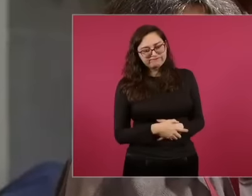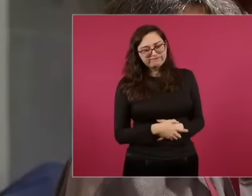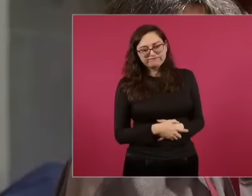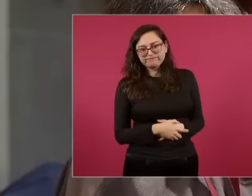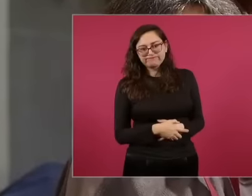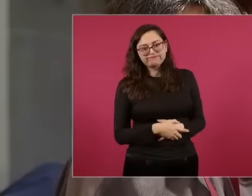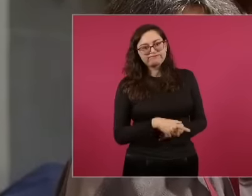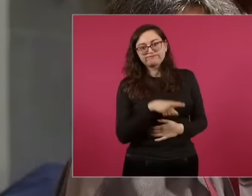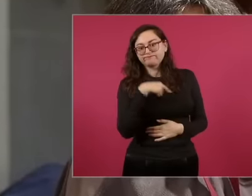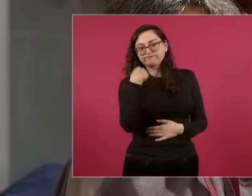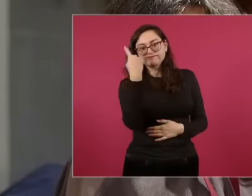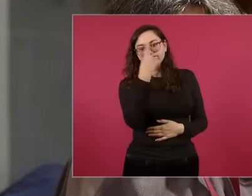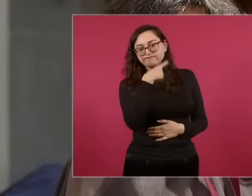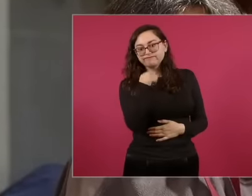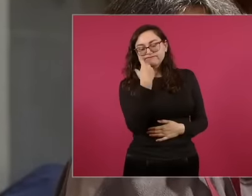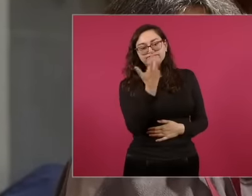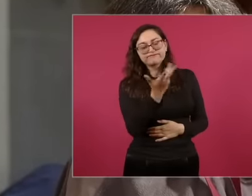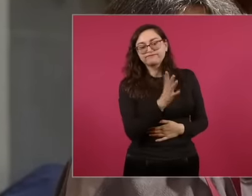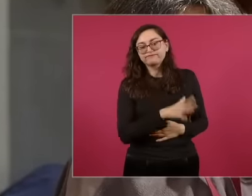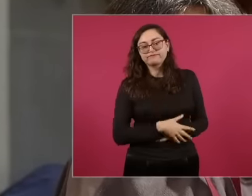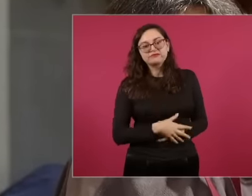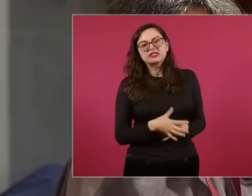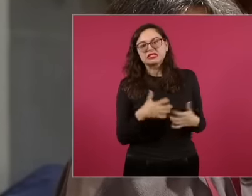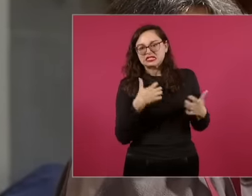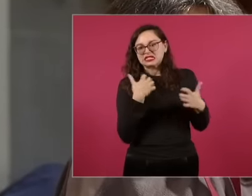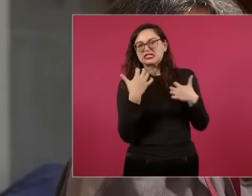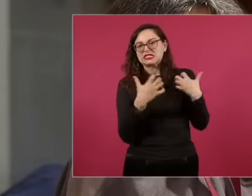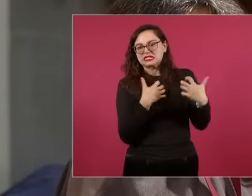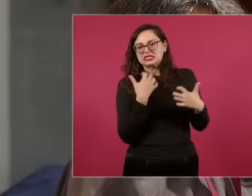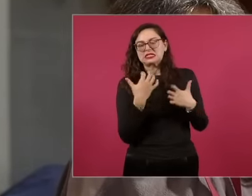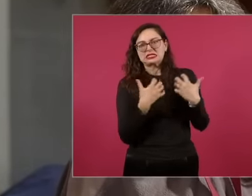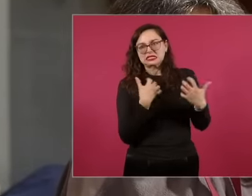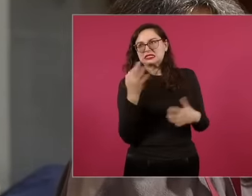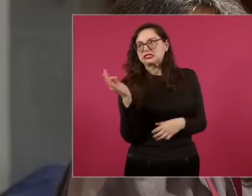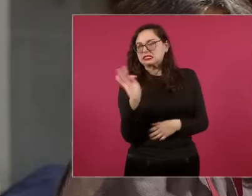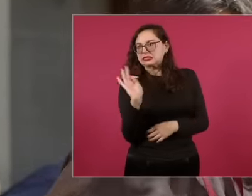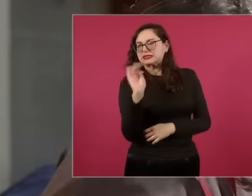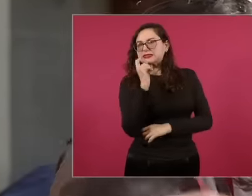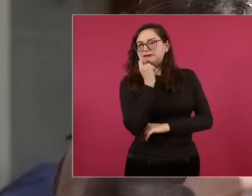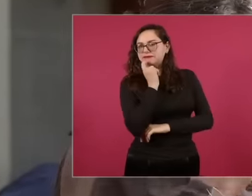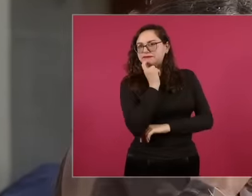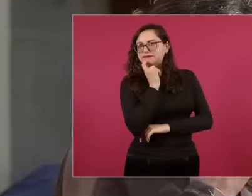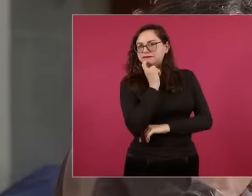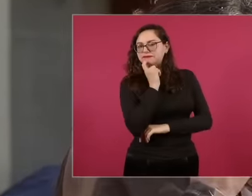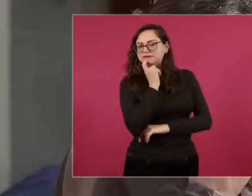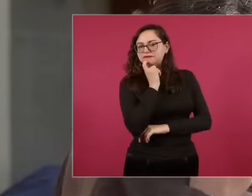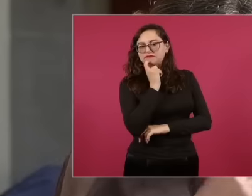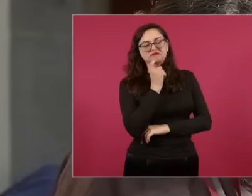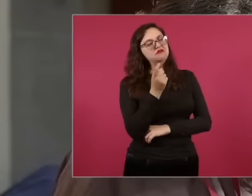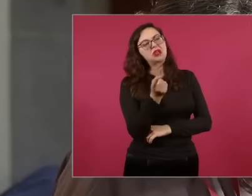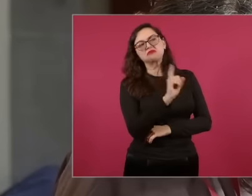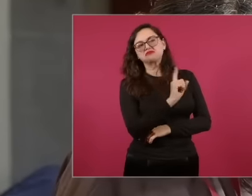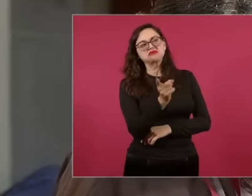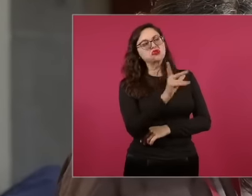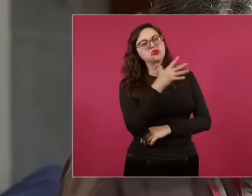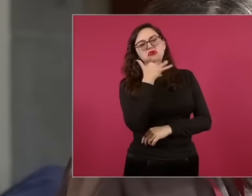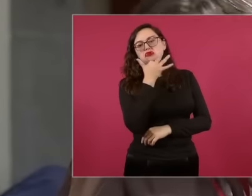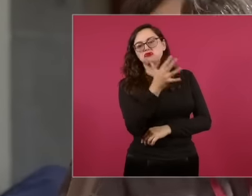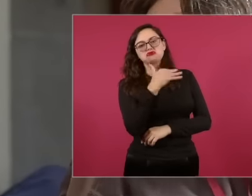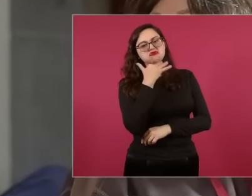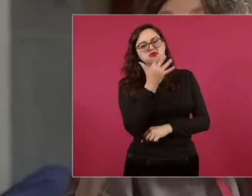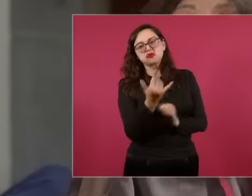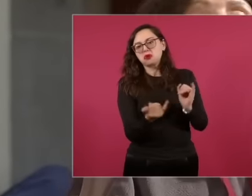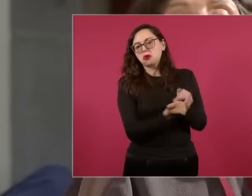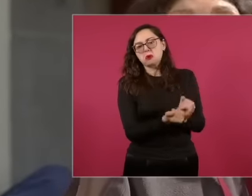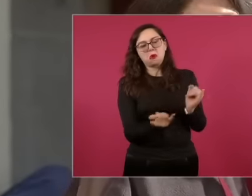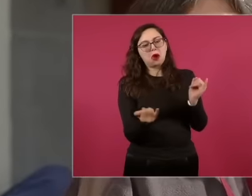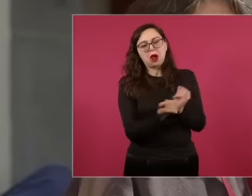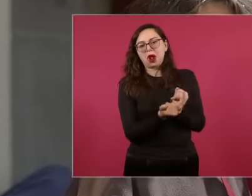a face of impotence, it would be that corruption does not remain the same, he says we do not know when